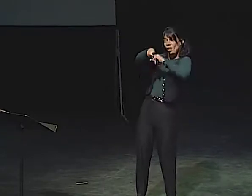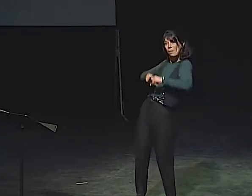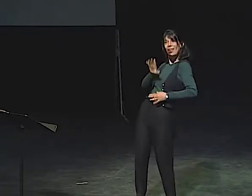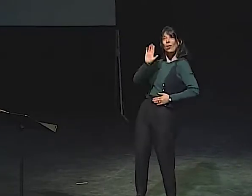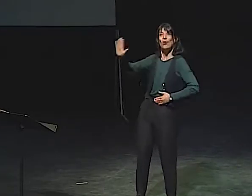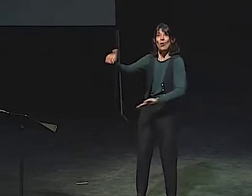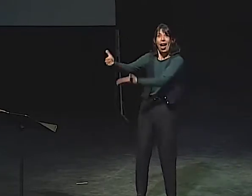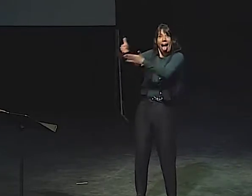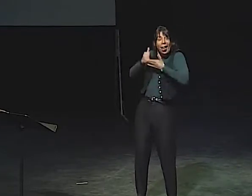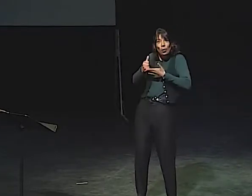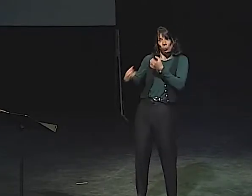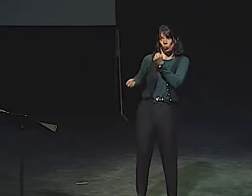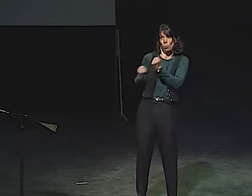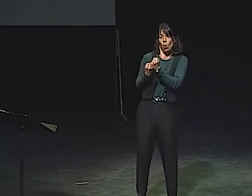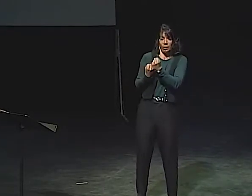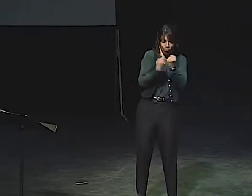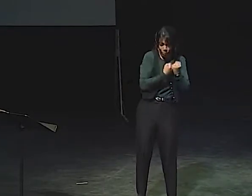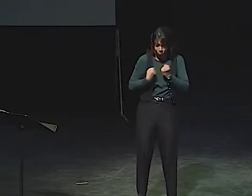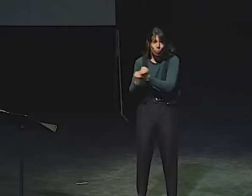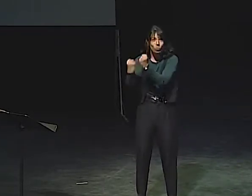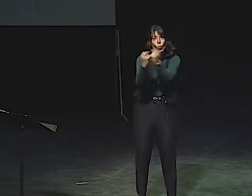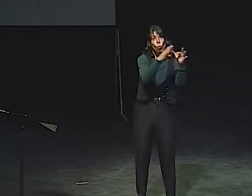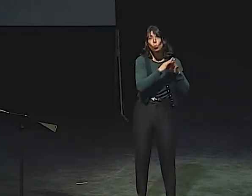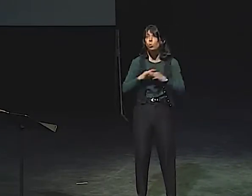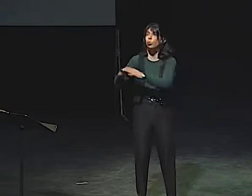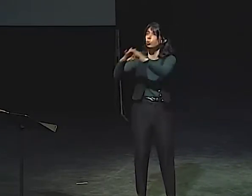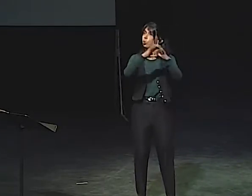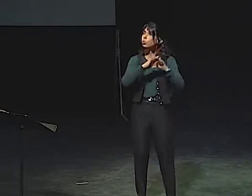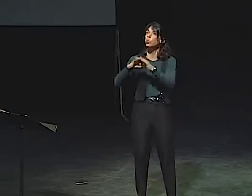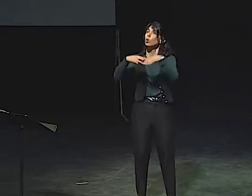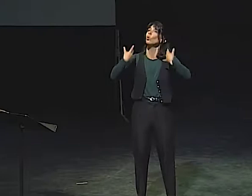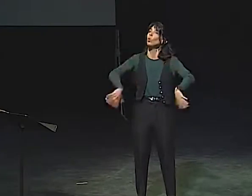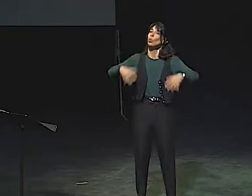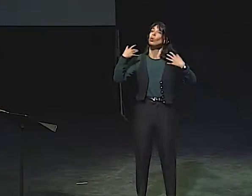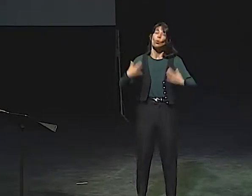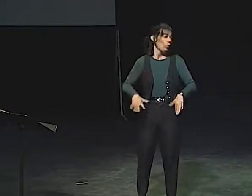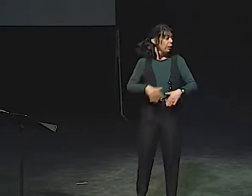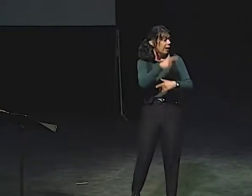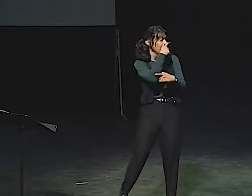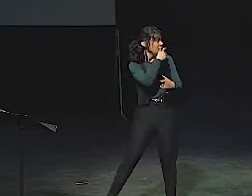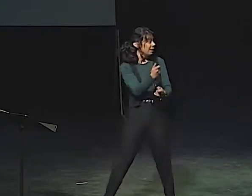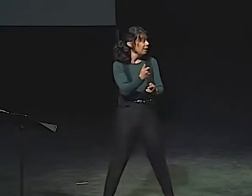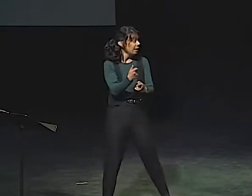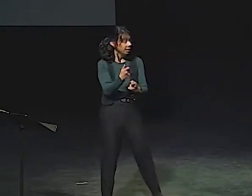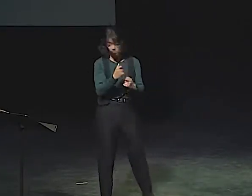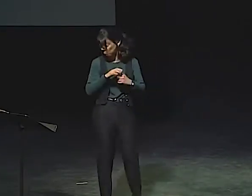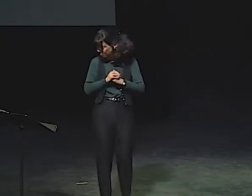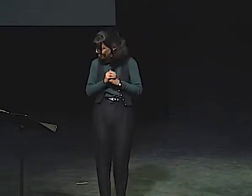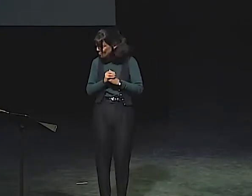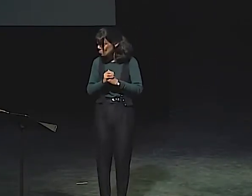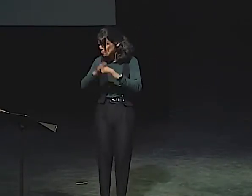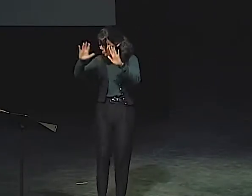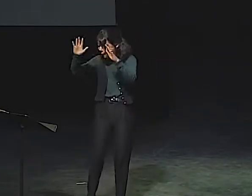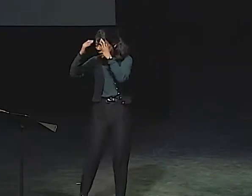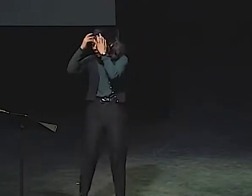AND AGAIN, THE BAG LADY IS DEPENDING UPON HER HELP AND SUPPORT. SO IT'S ALL LINKED TOGETHER.